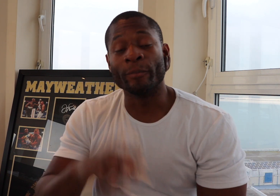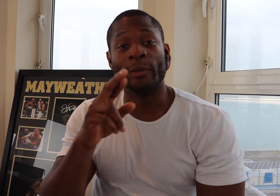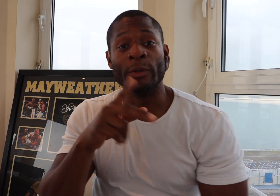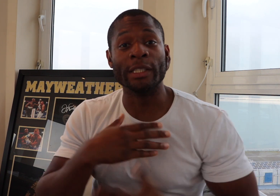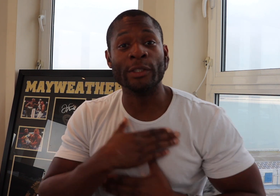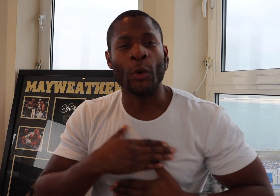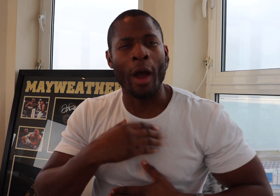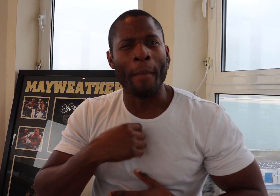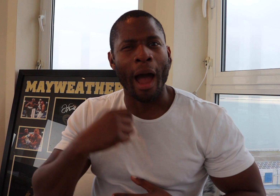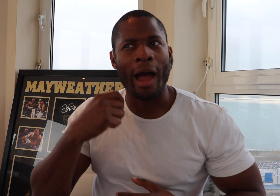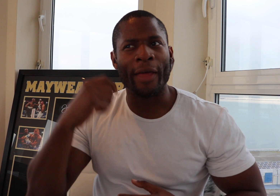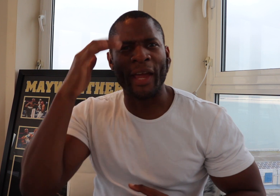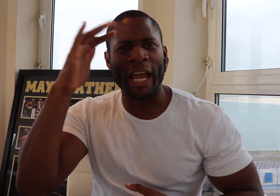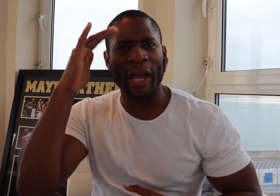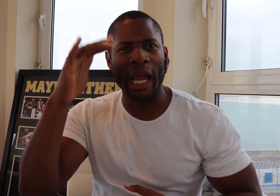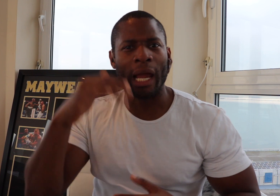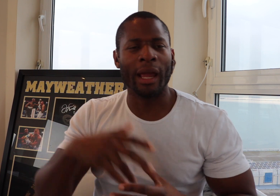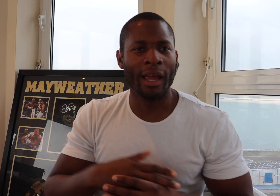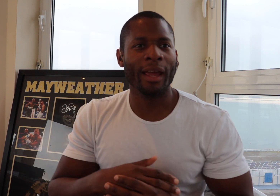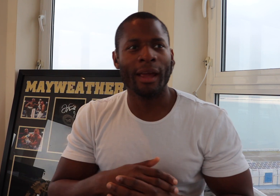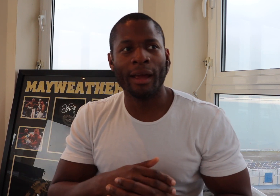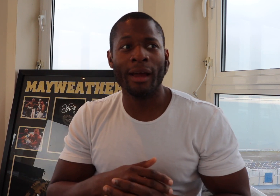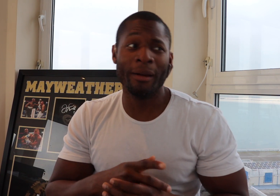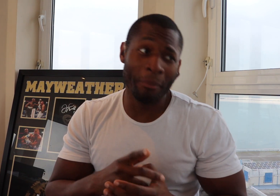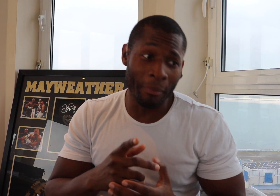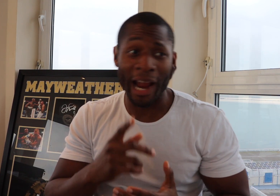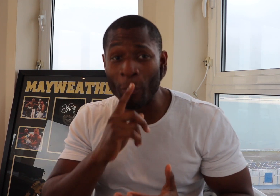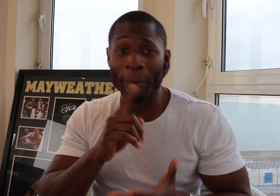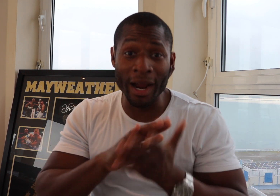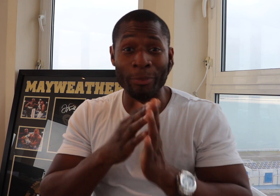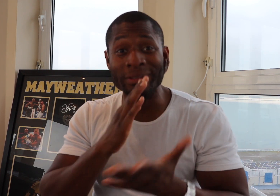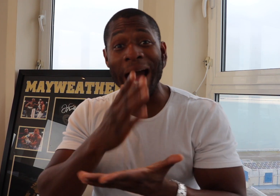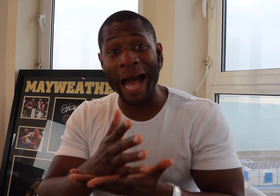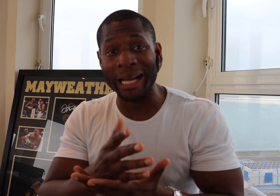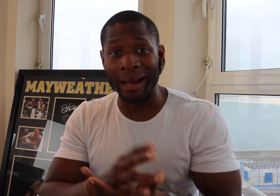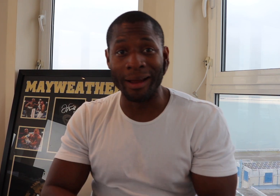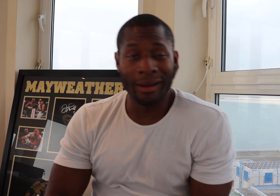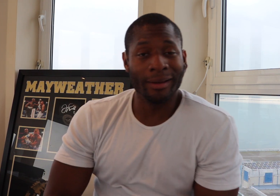I hope you enjoy my theory and it will became a reality.